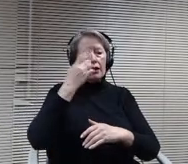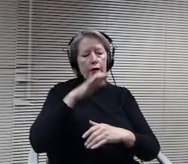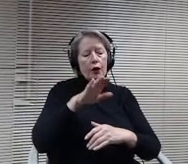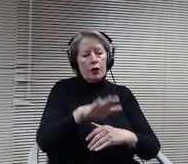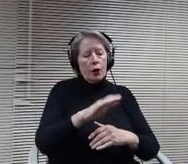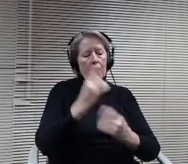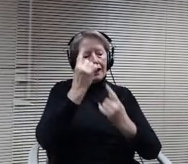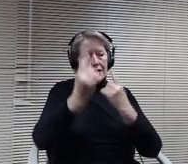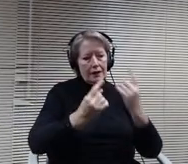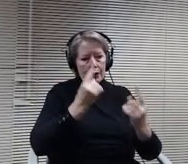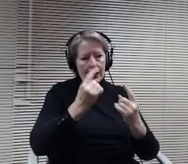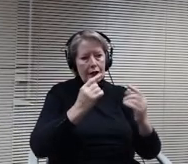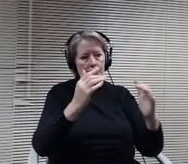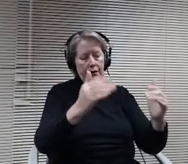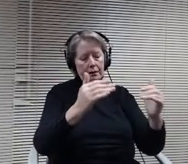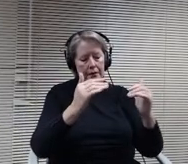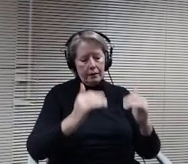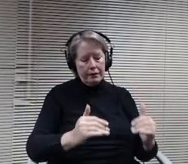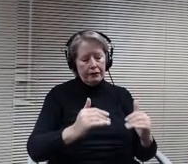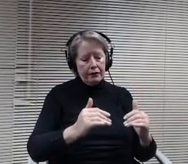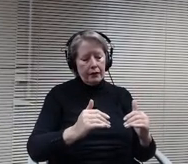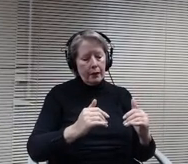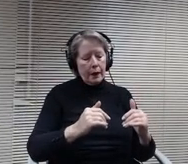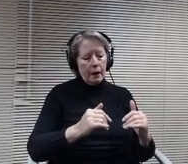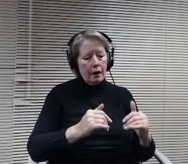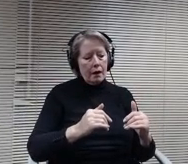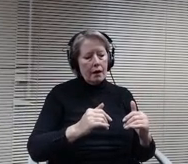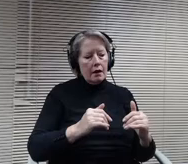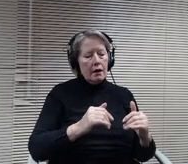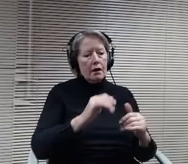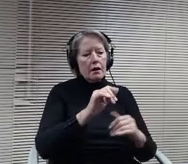The next comment comes from Kirby, Kuro, and Kirby rates.